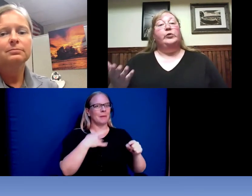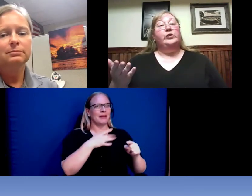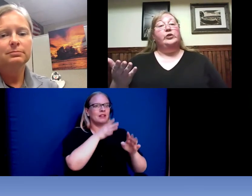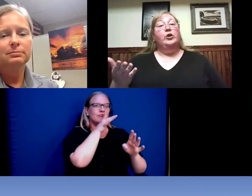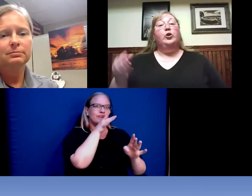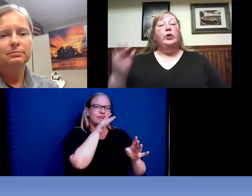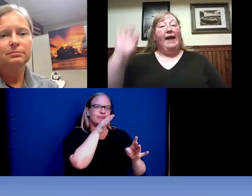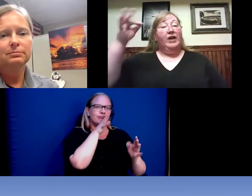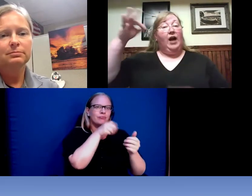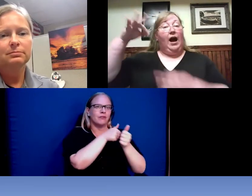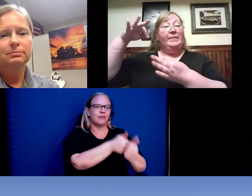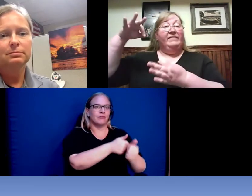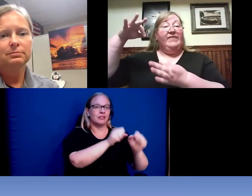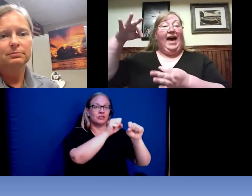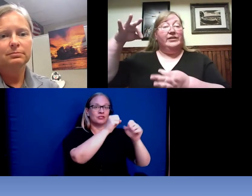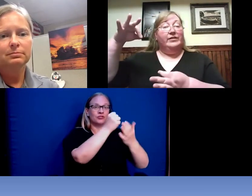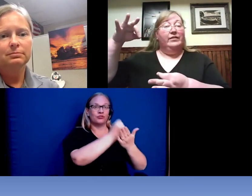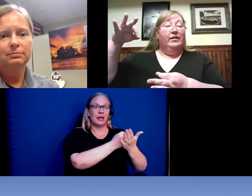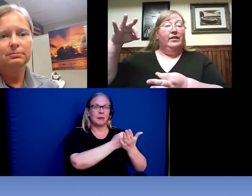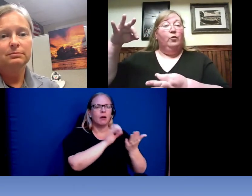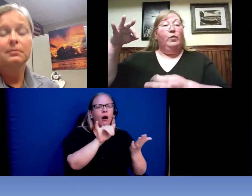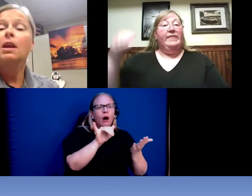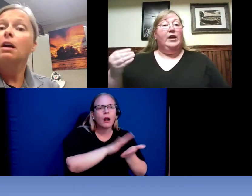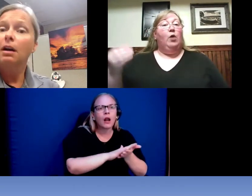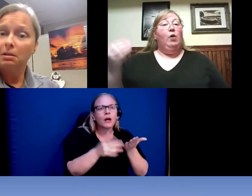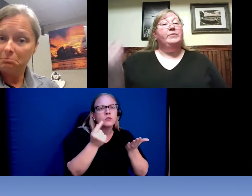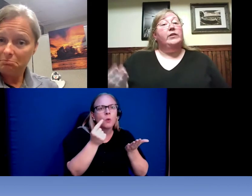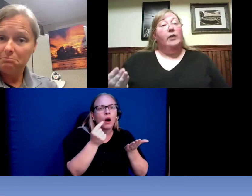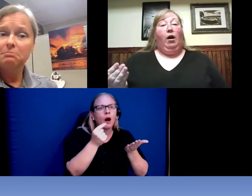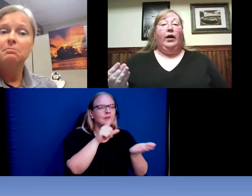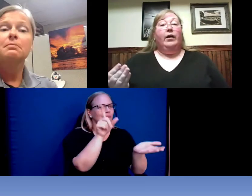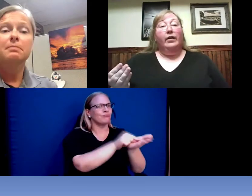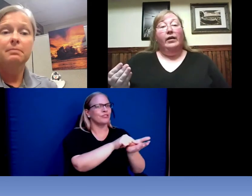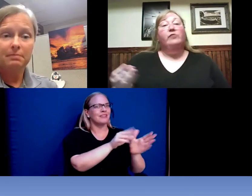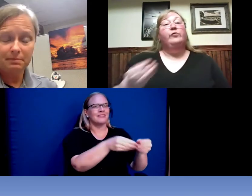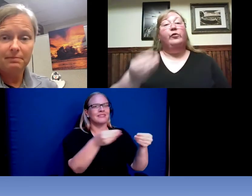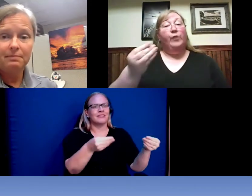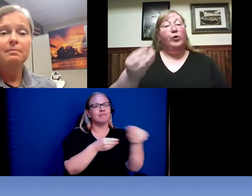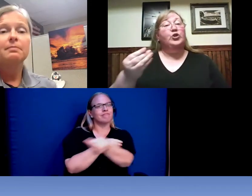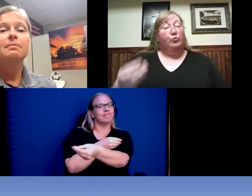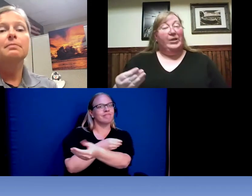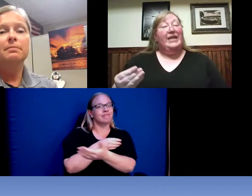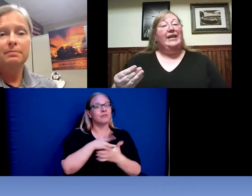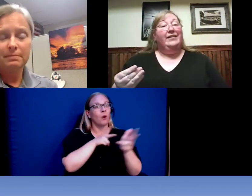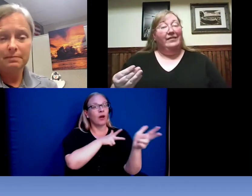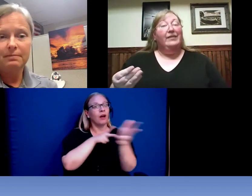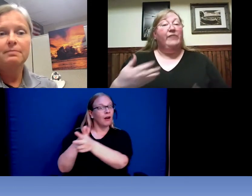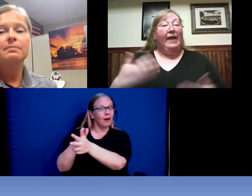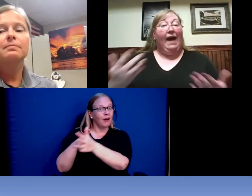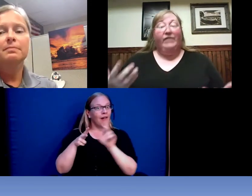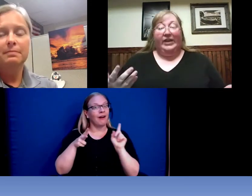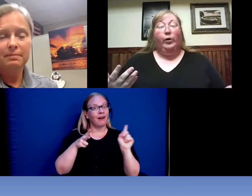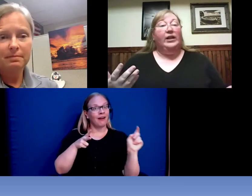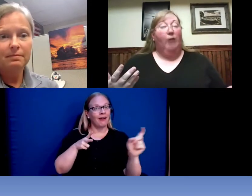officers could have a copy of that when they go up to the car for folks to read if they have a hearing loss